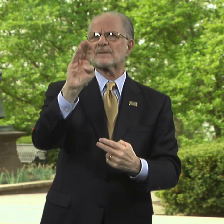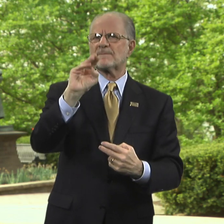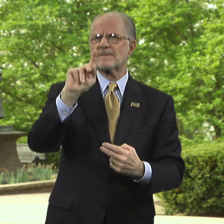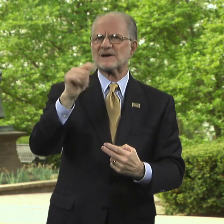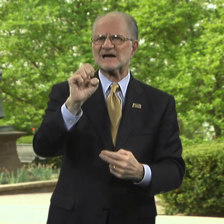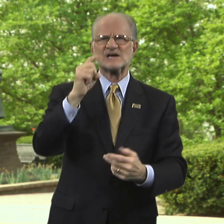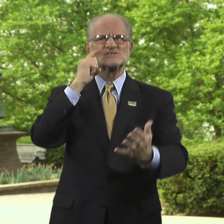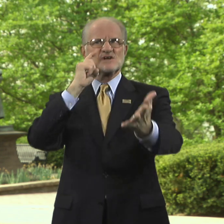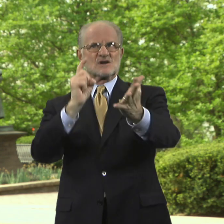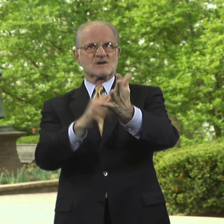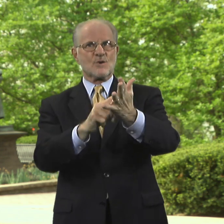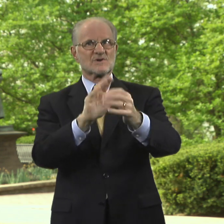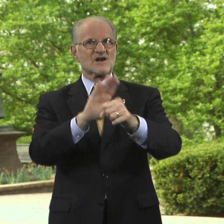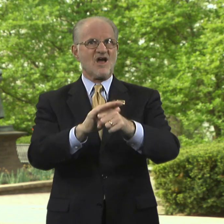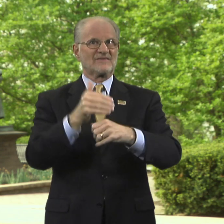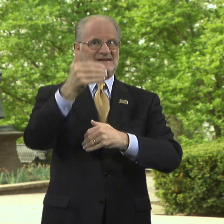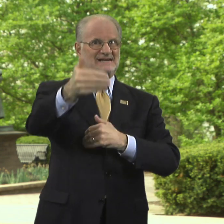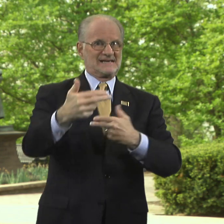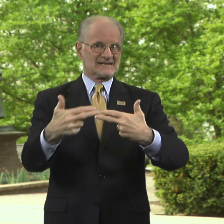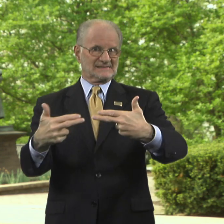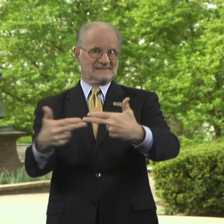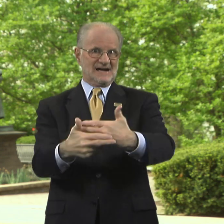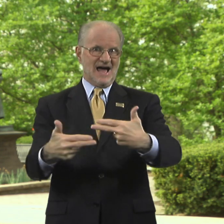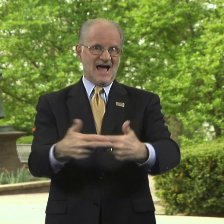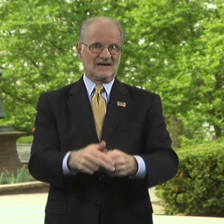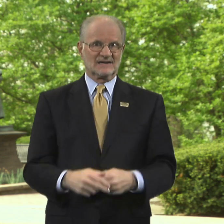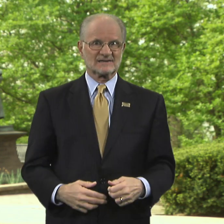noted on the next slide.